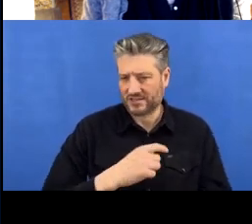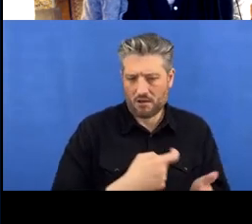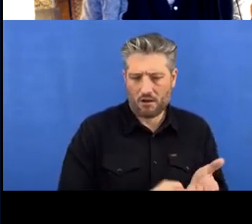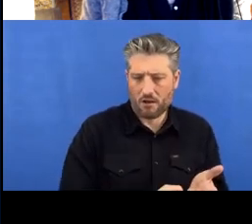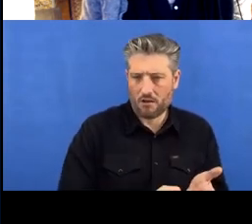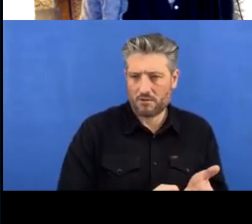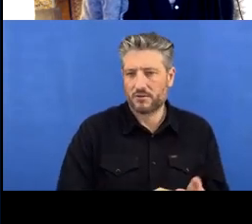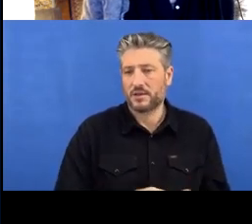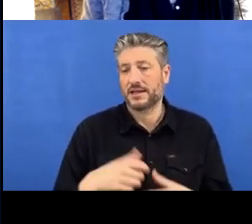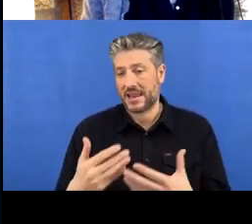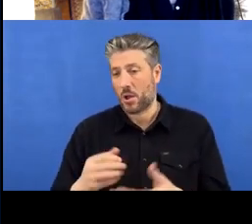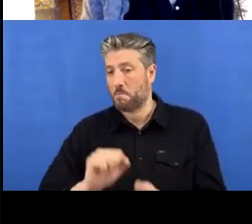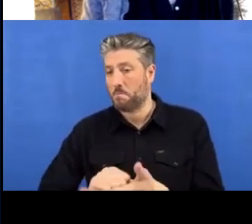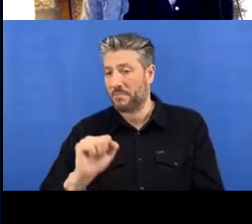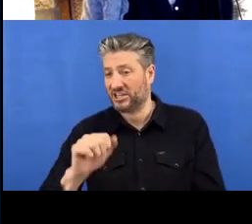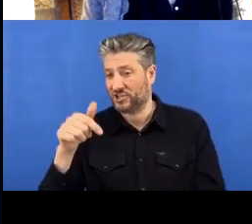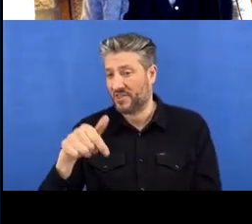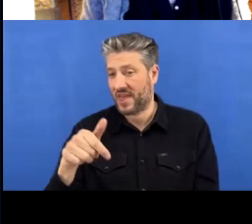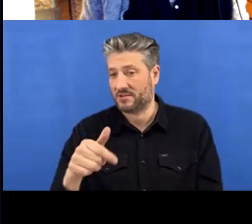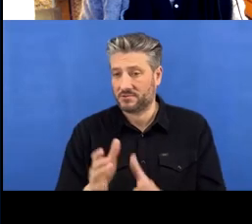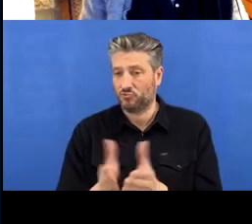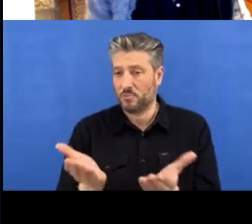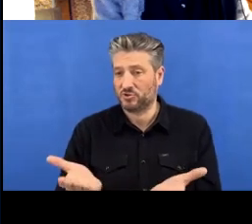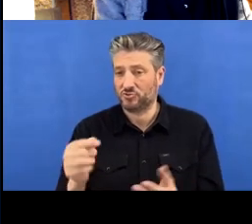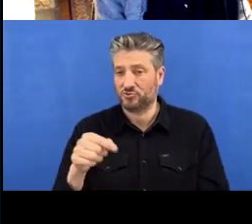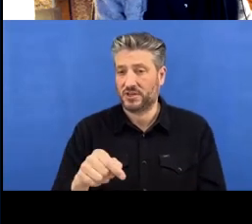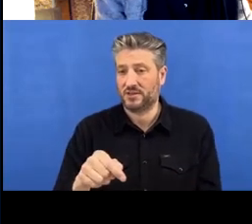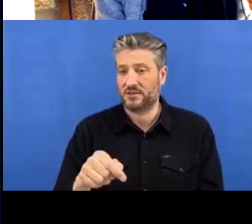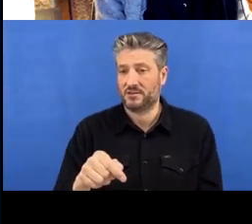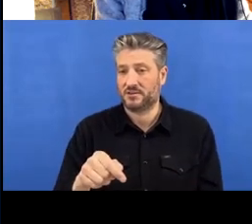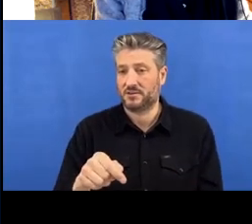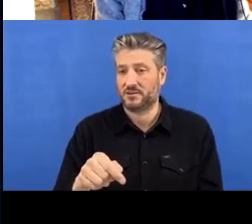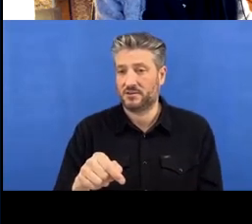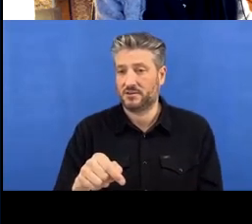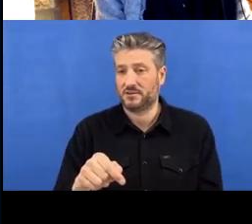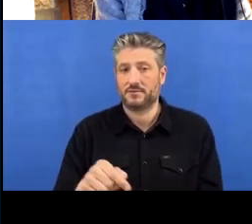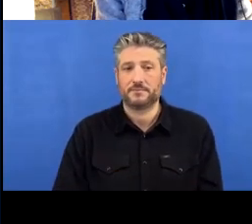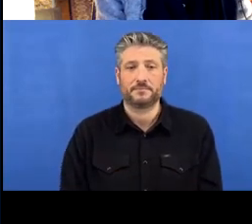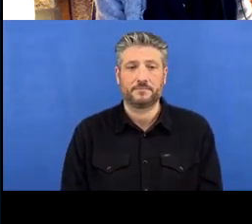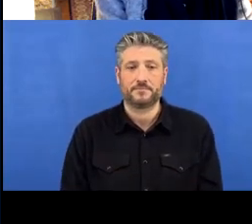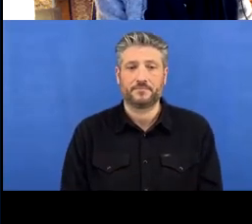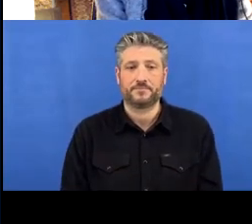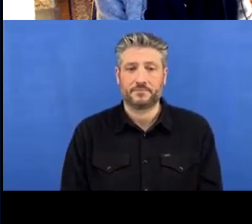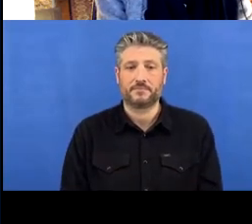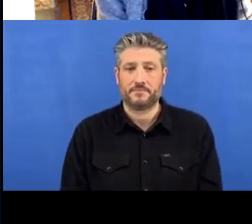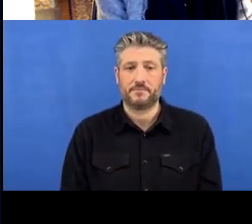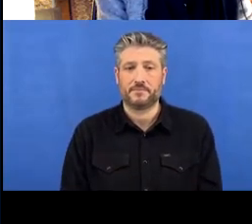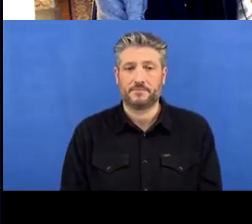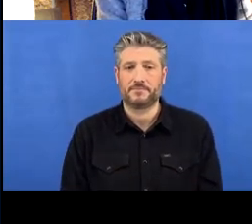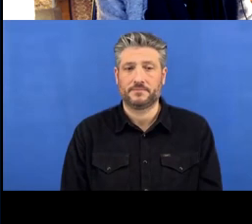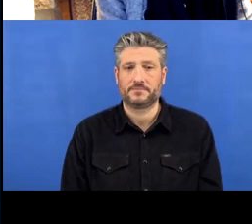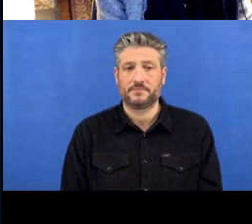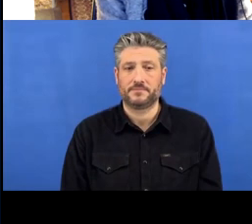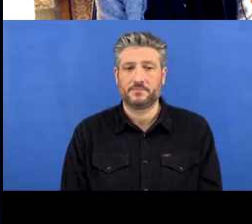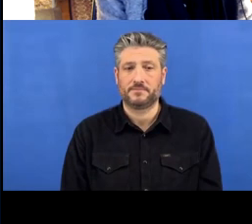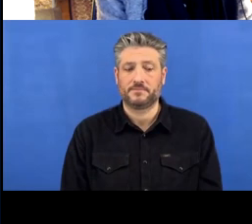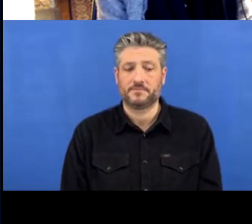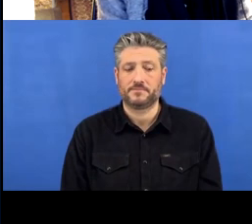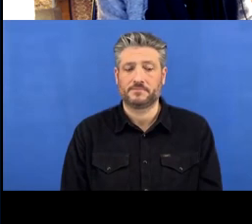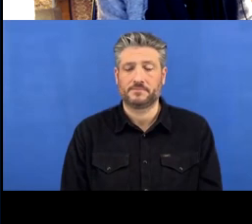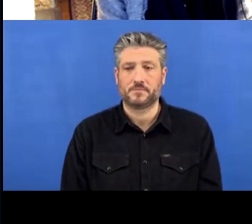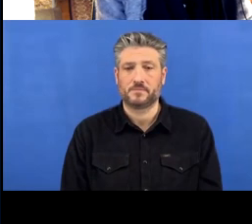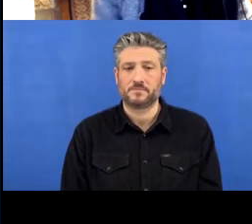So, 'R project now with added version control'